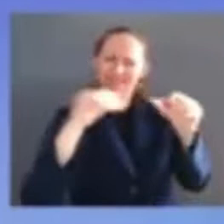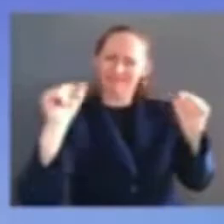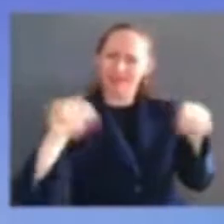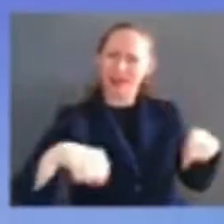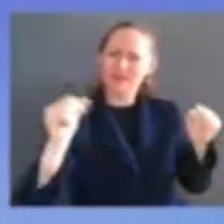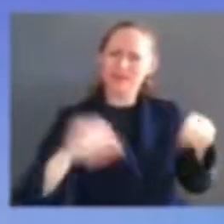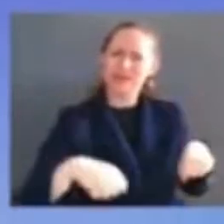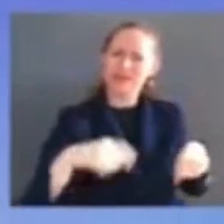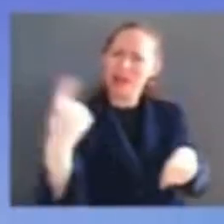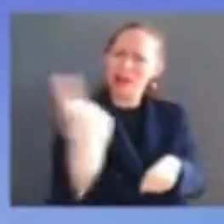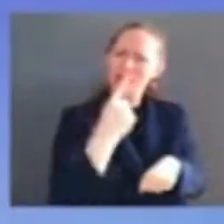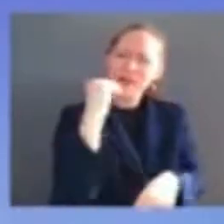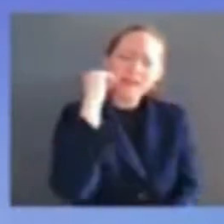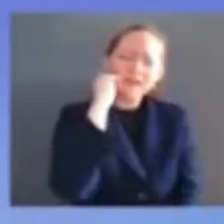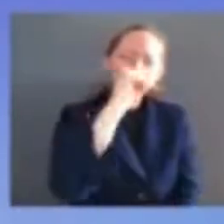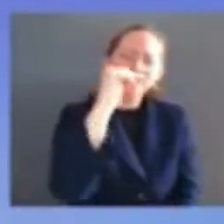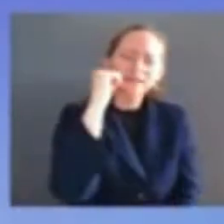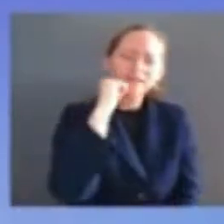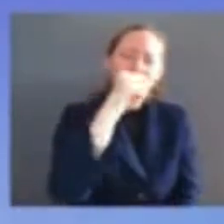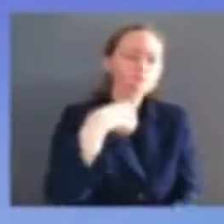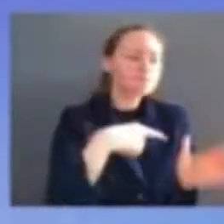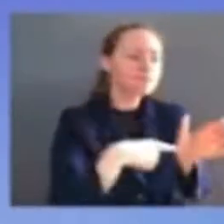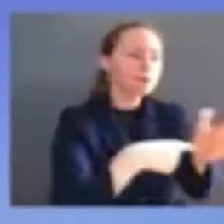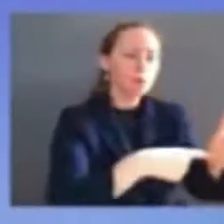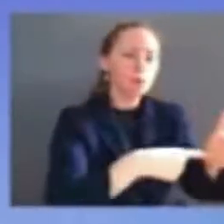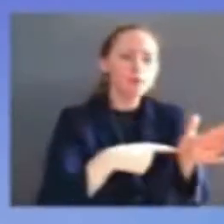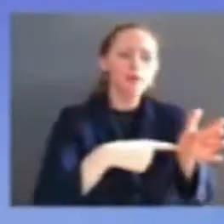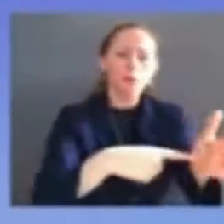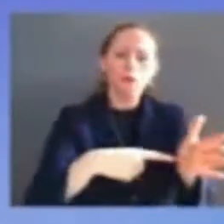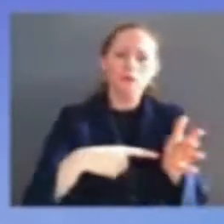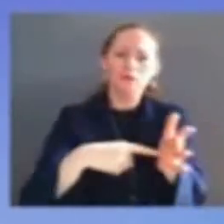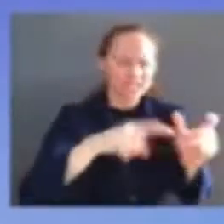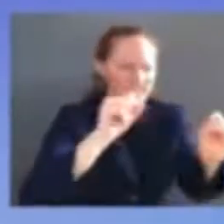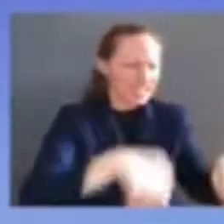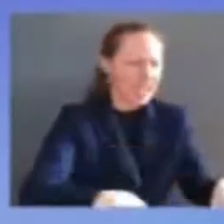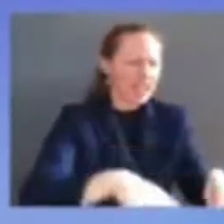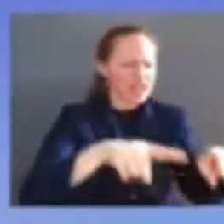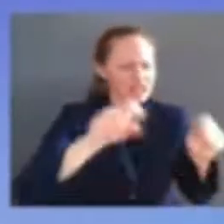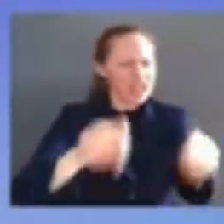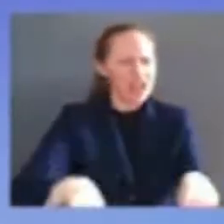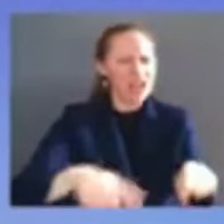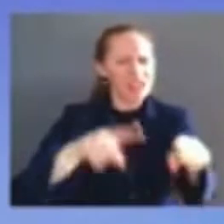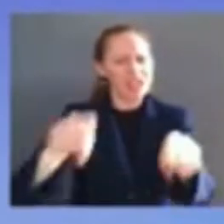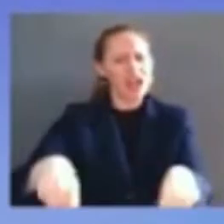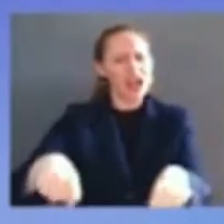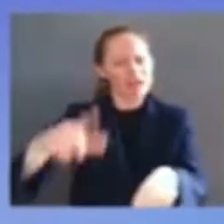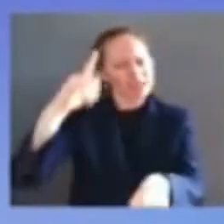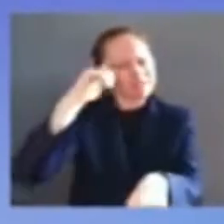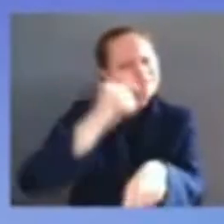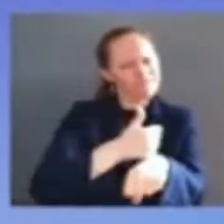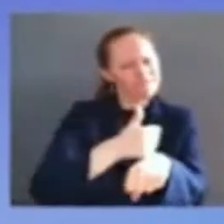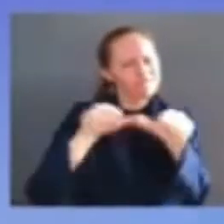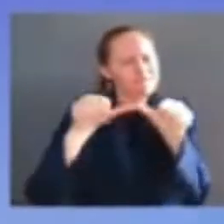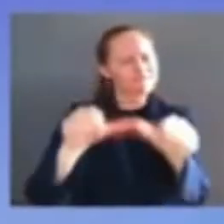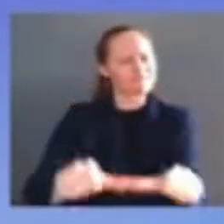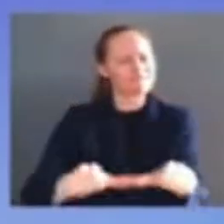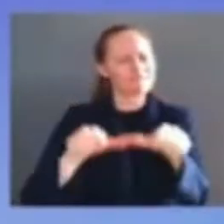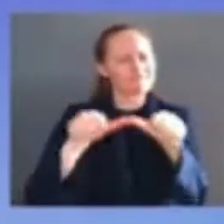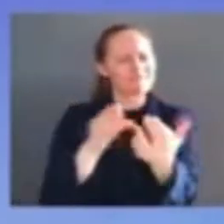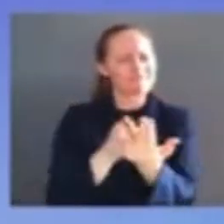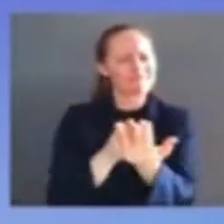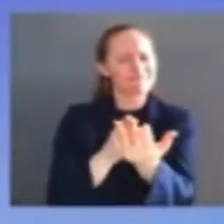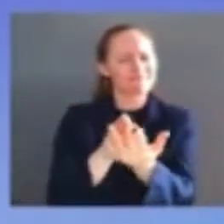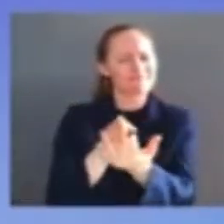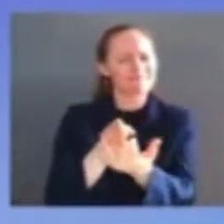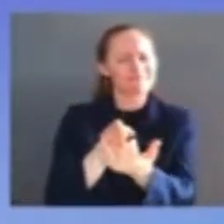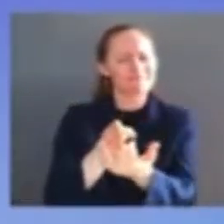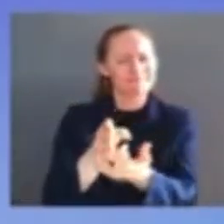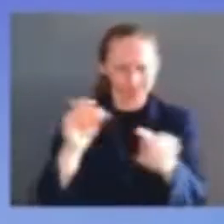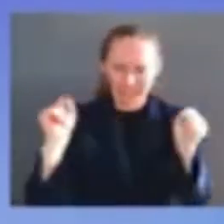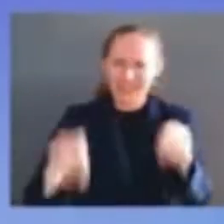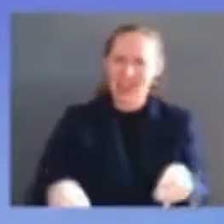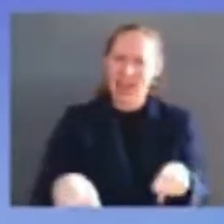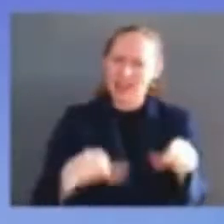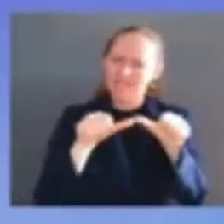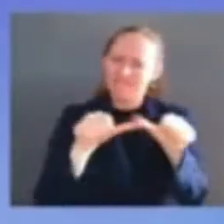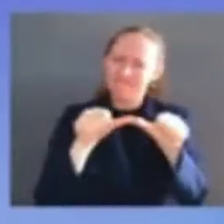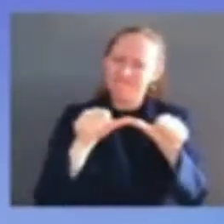perseverance that good good things can be done in this great country from my grandparents on both